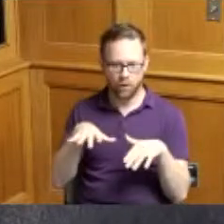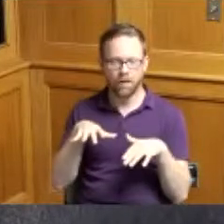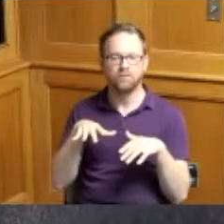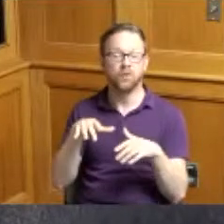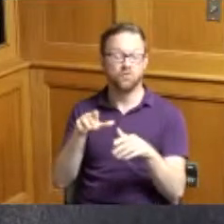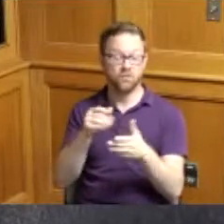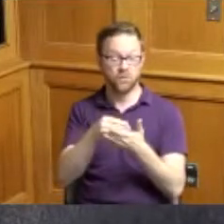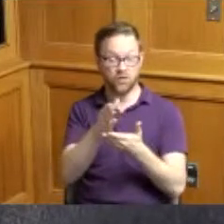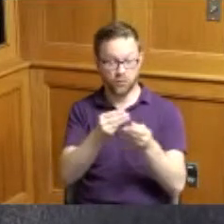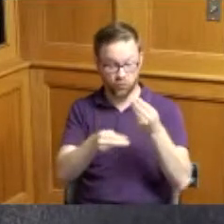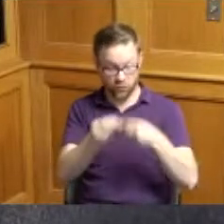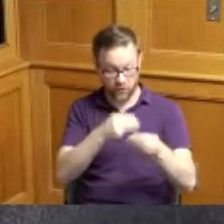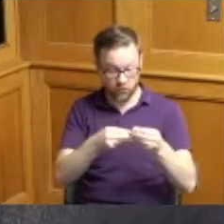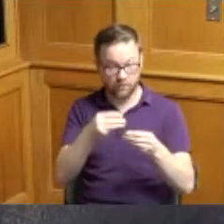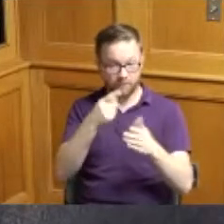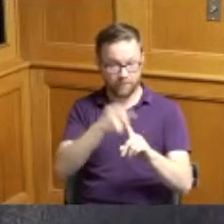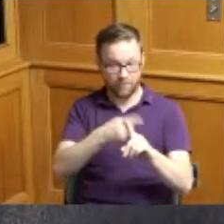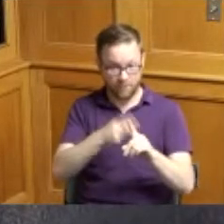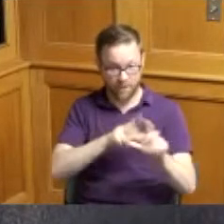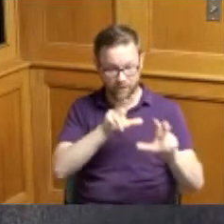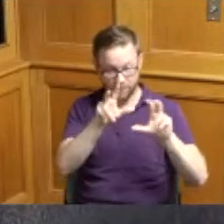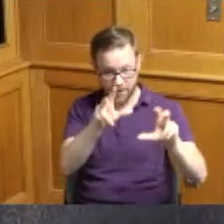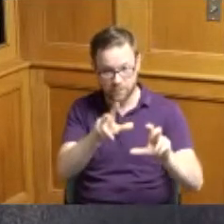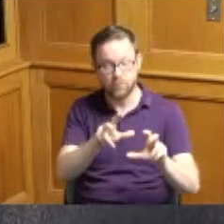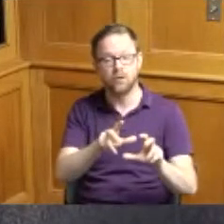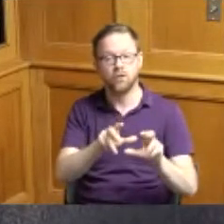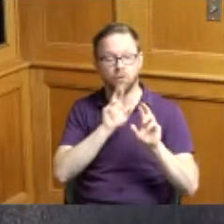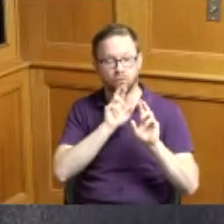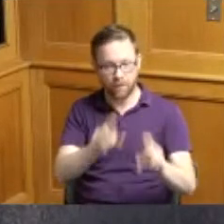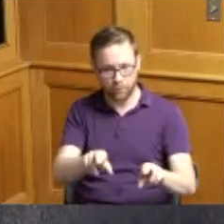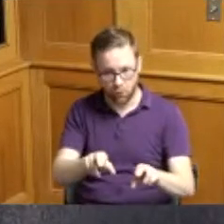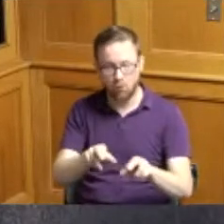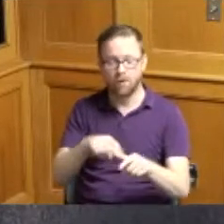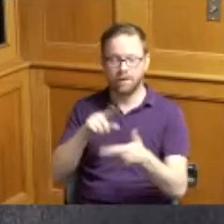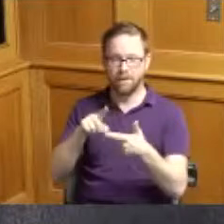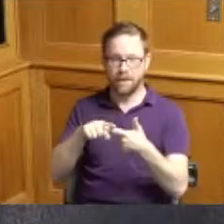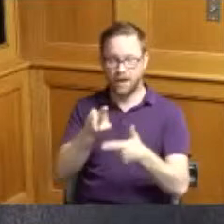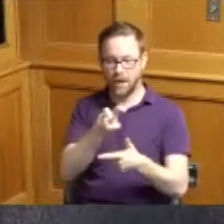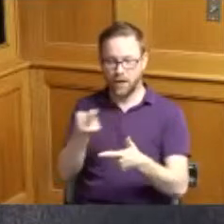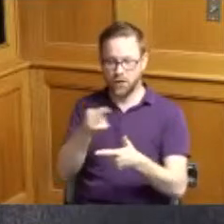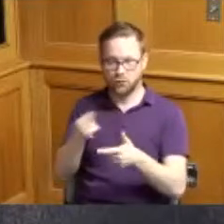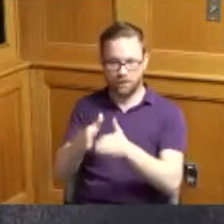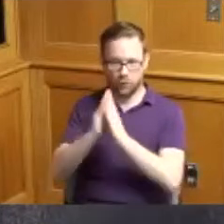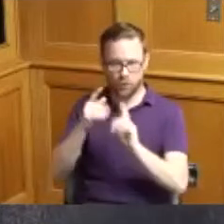monthly investment report and then a travel request by the Coroner so I will open it up